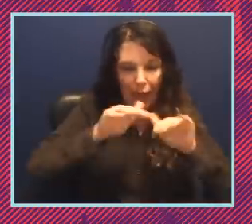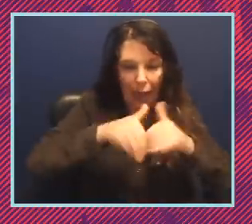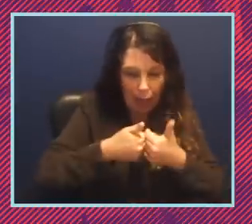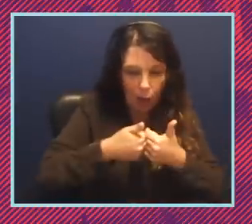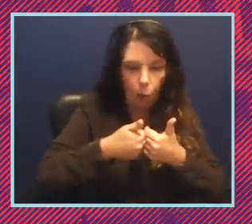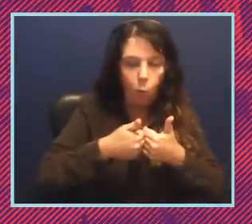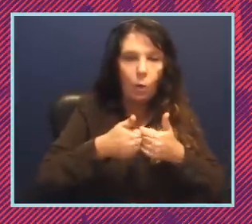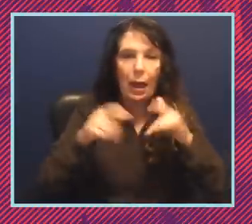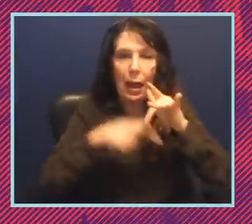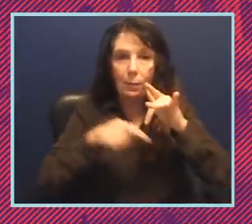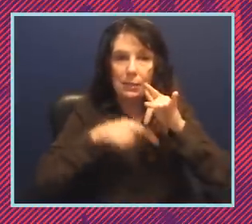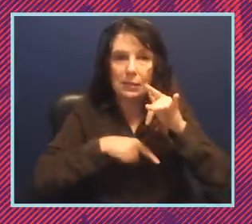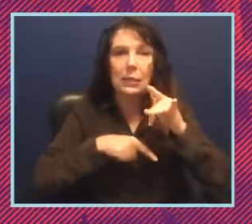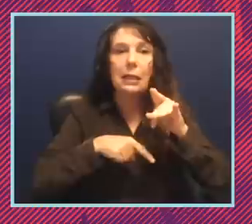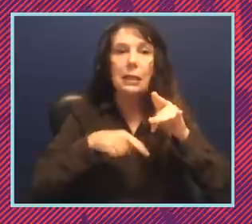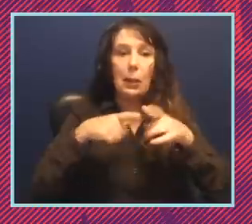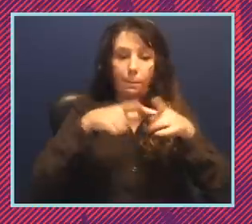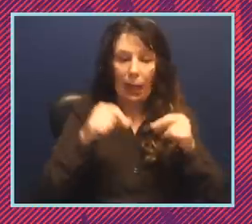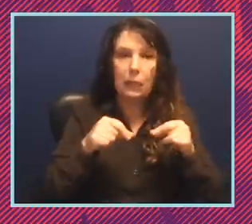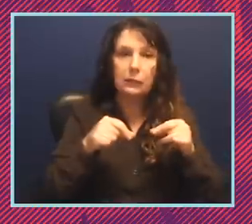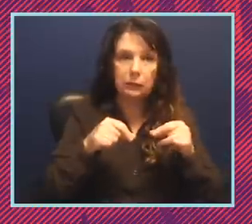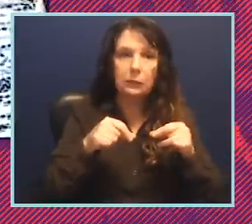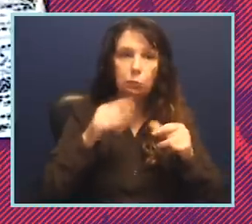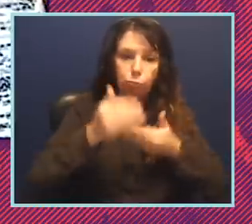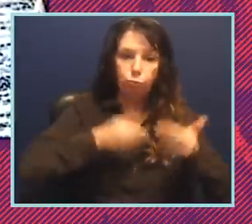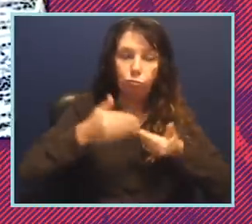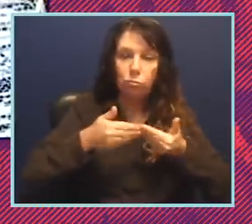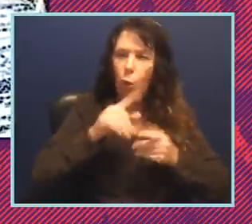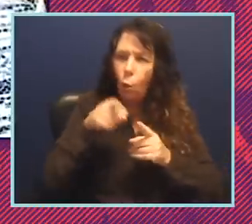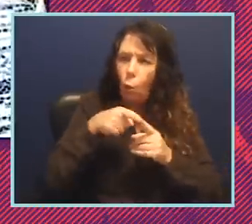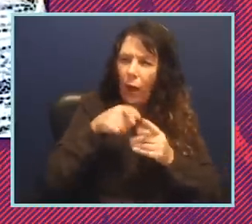absentee ballots would be handled. And this is when exactly?